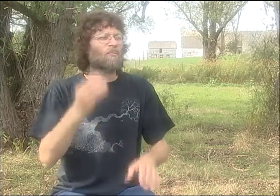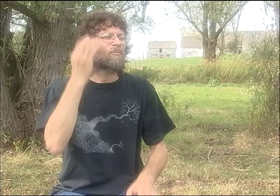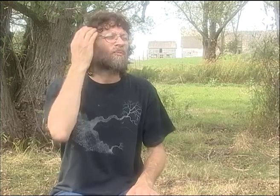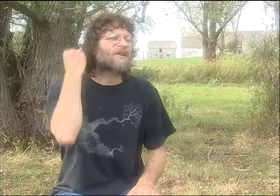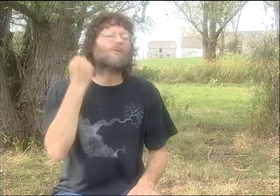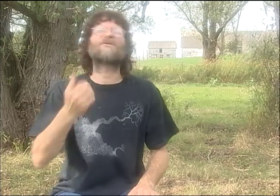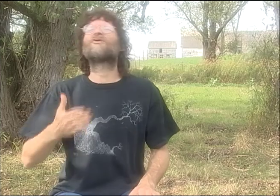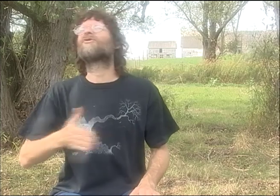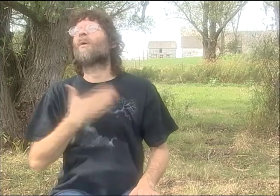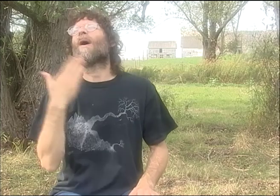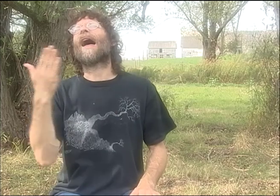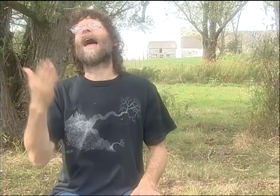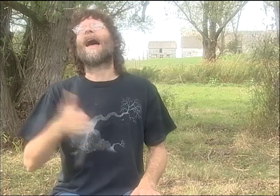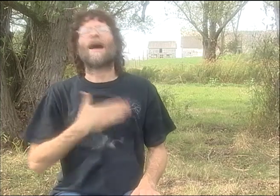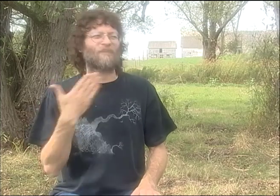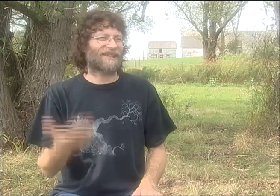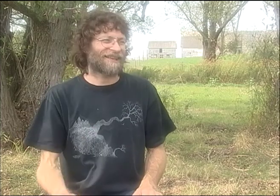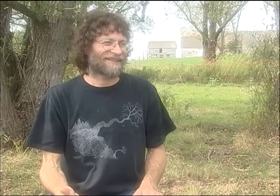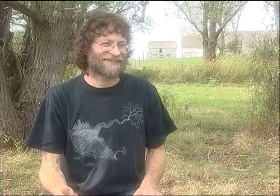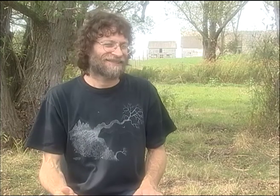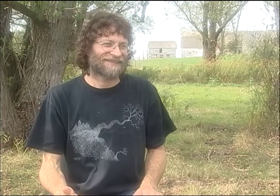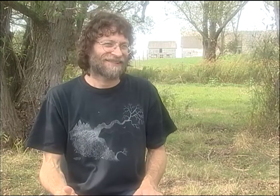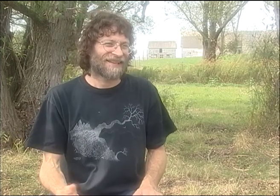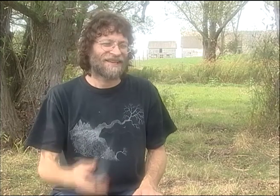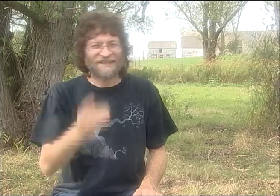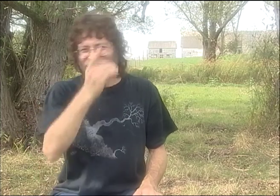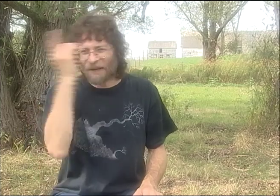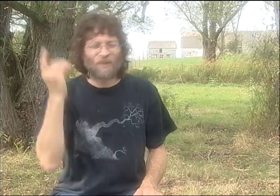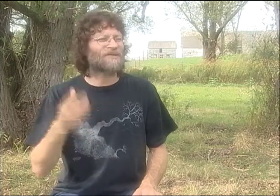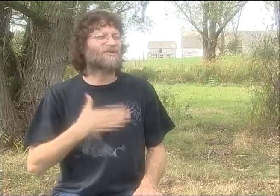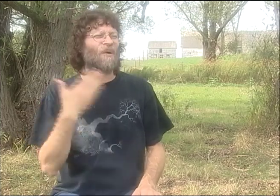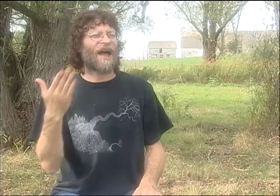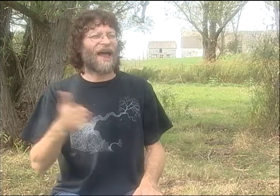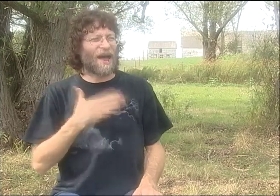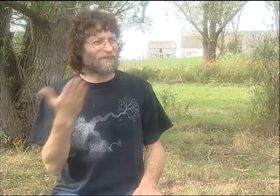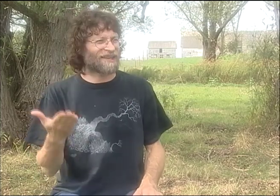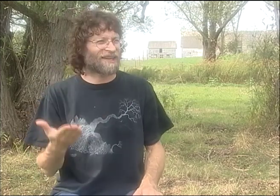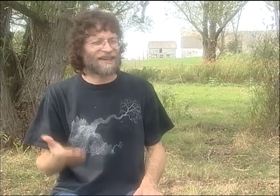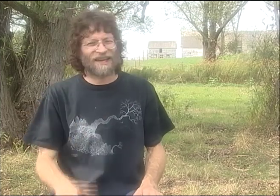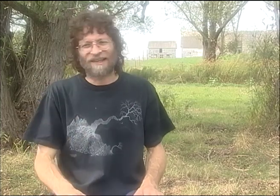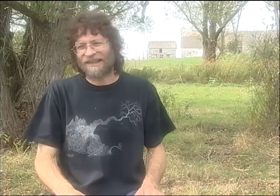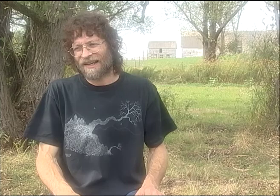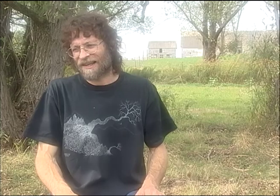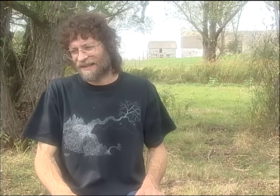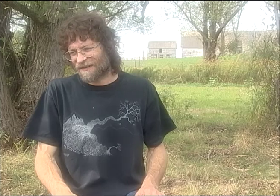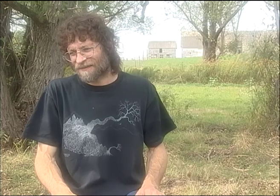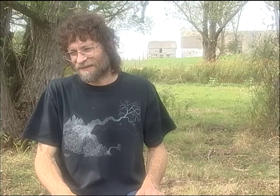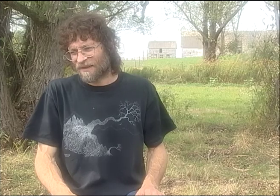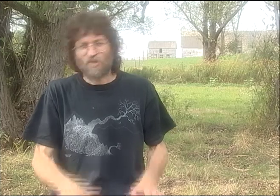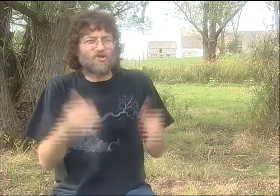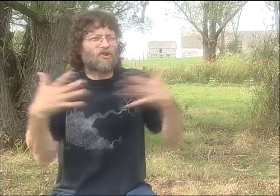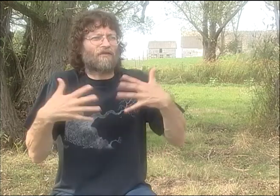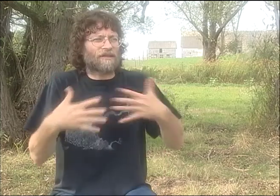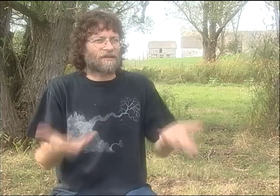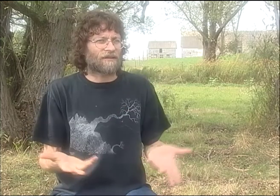"OH, THAT'S WHAT THIS IS." I ACTUALLY SAW THAT. AND PETER WAS SO OVERJOYED BY IT ALL.